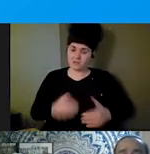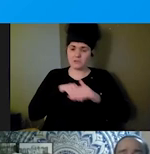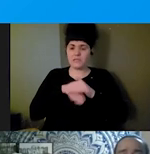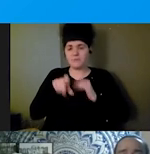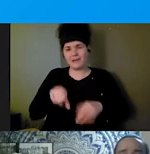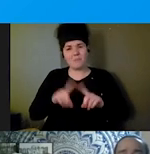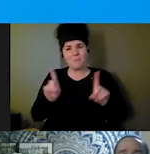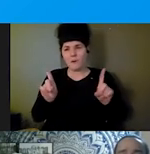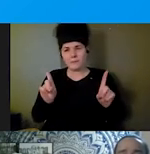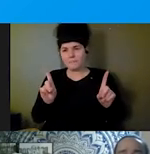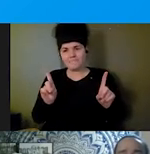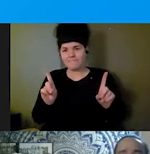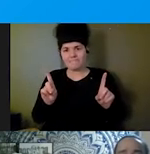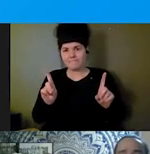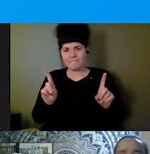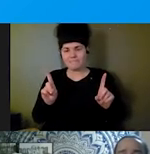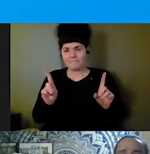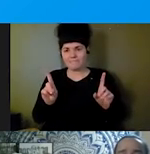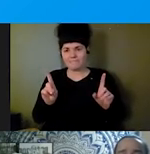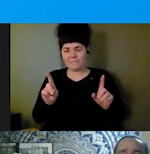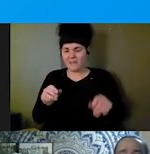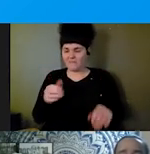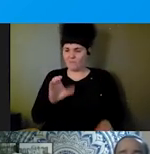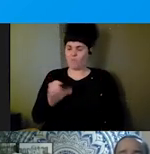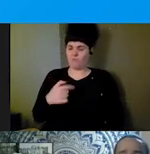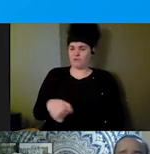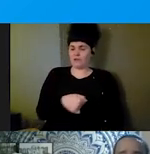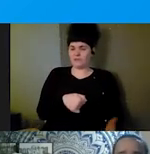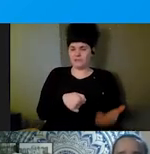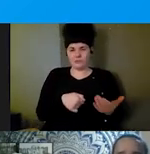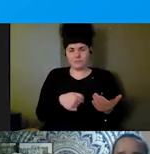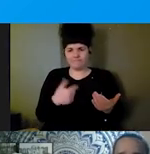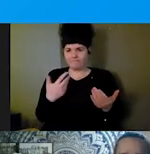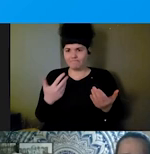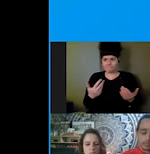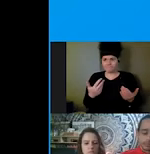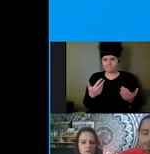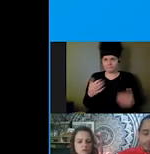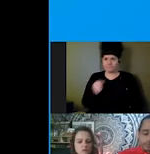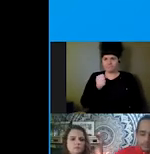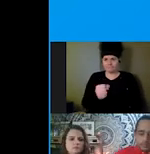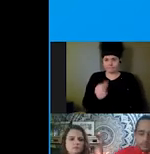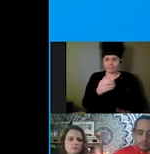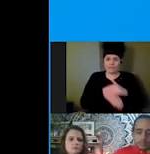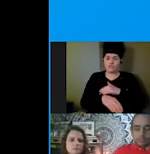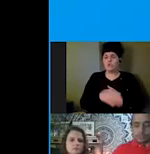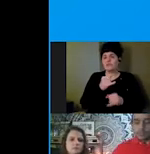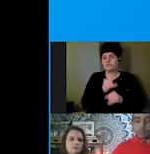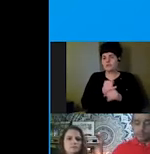us into institutionalization. Additionally, local governments and